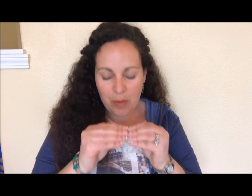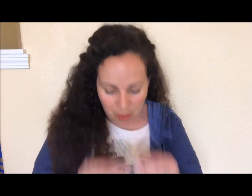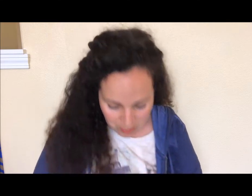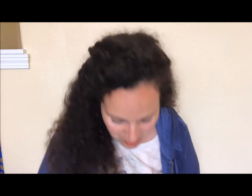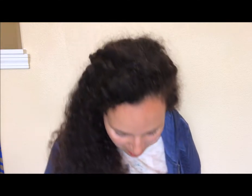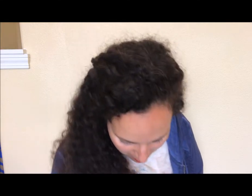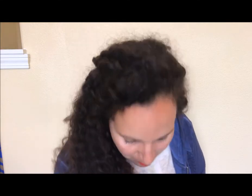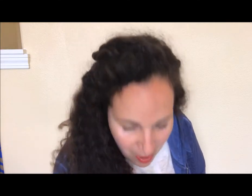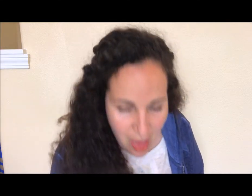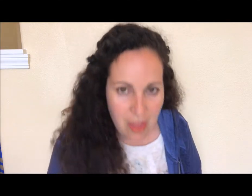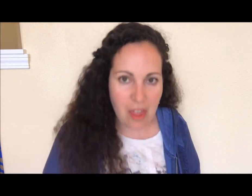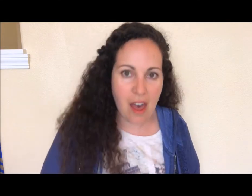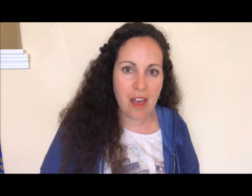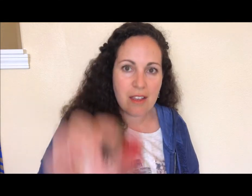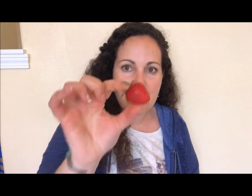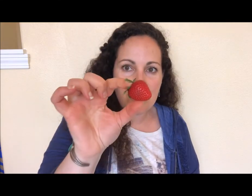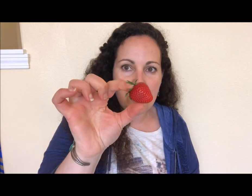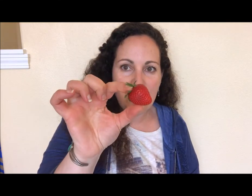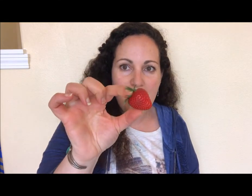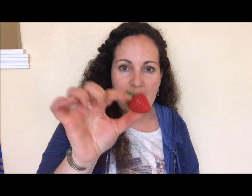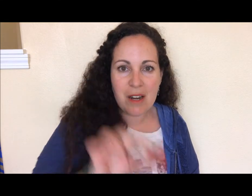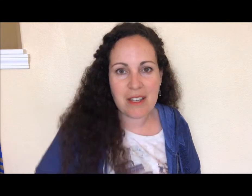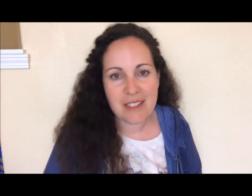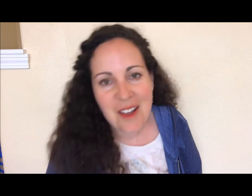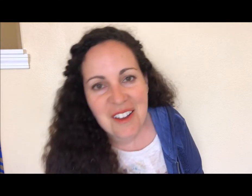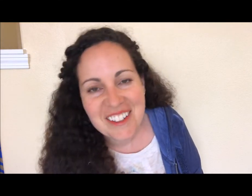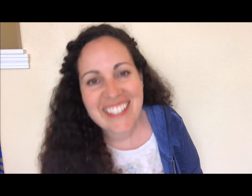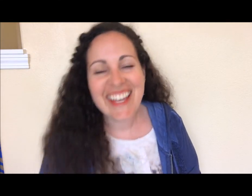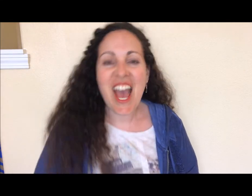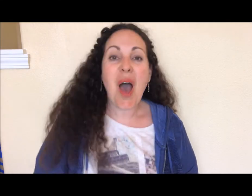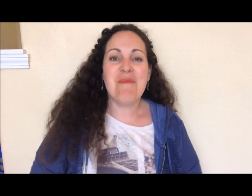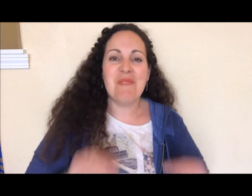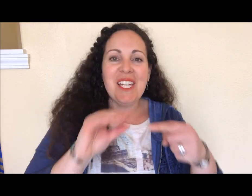one more time...the strawberry song. Picked